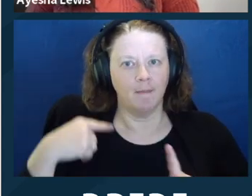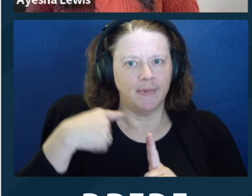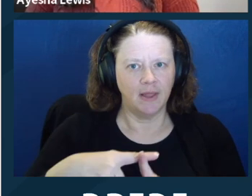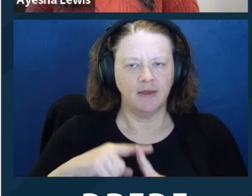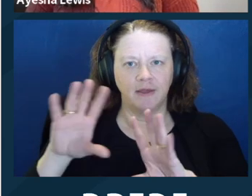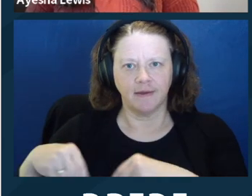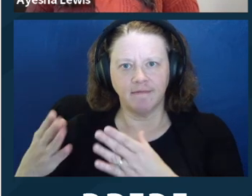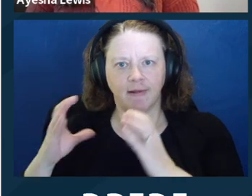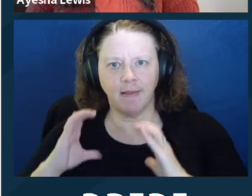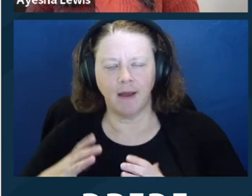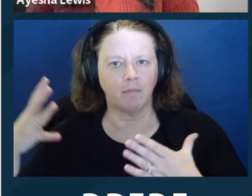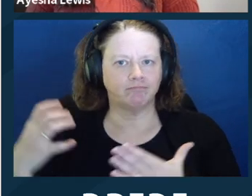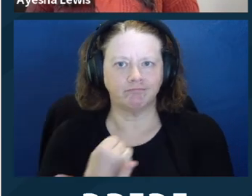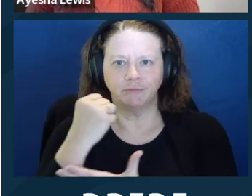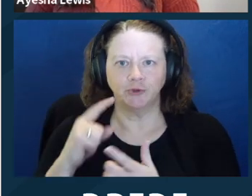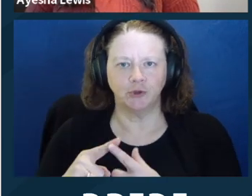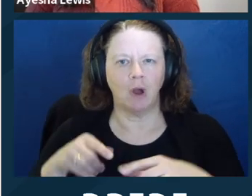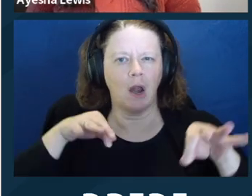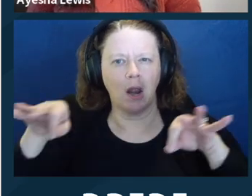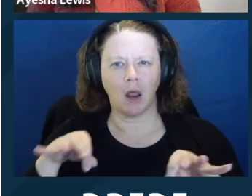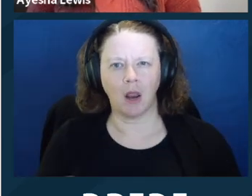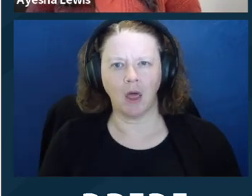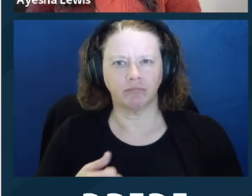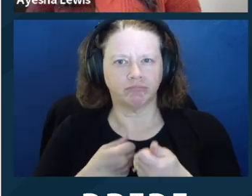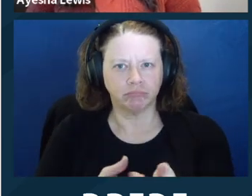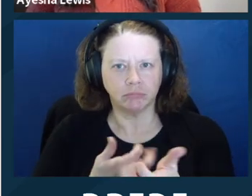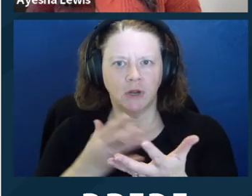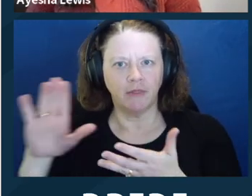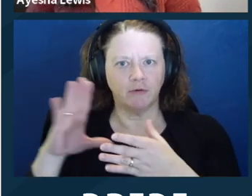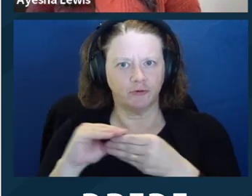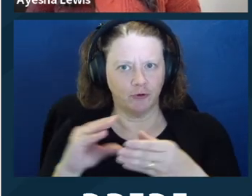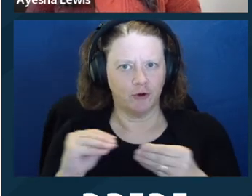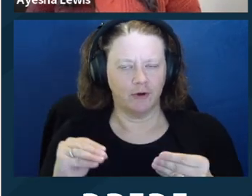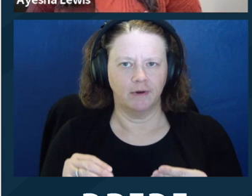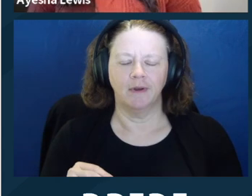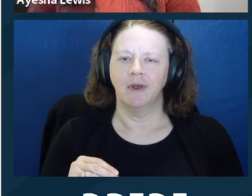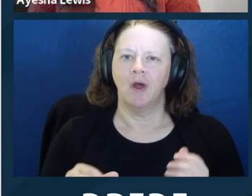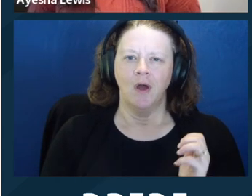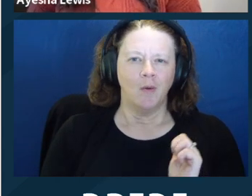than seeing a declaration and buying into it and being able to agree, like, yes, this